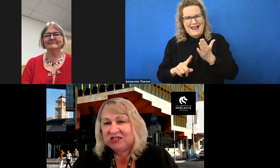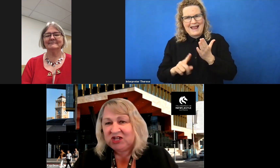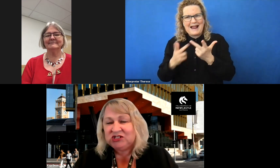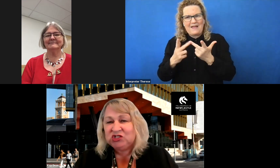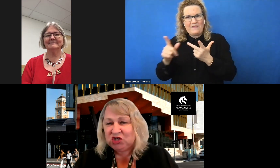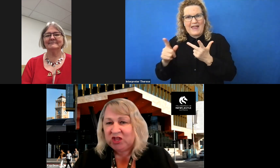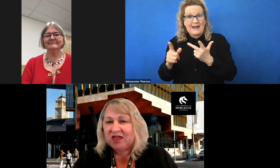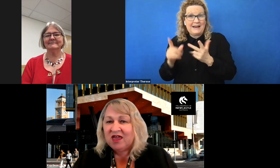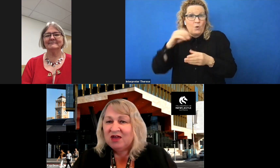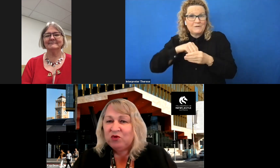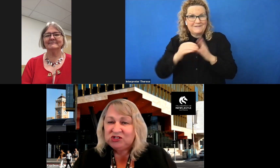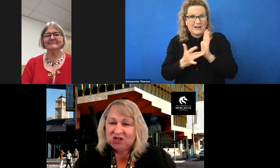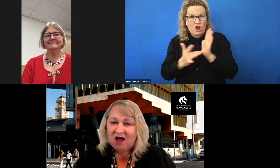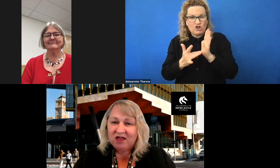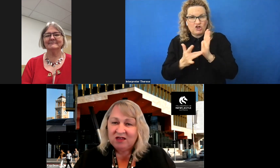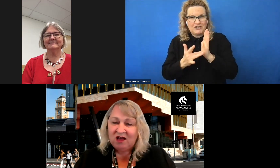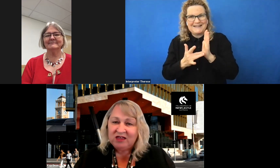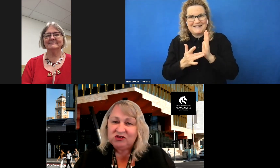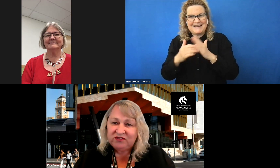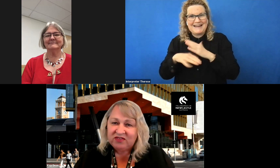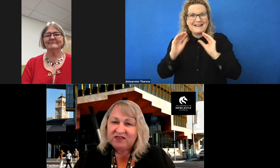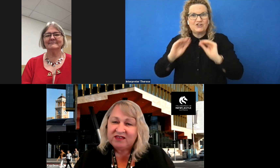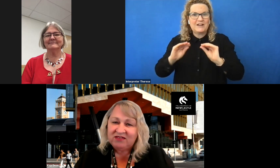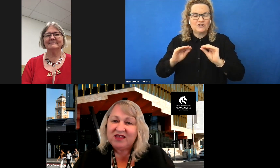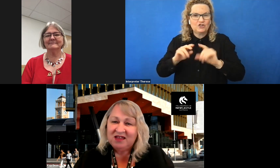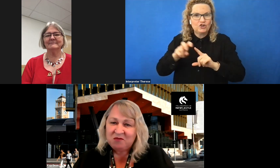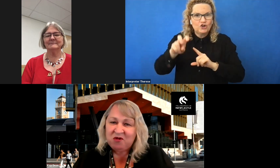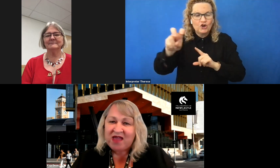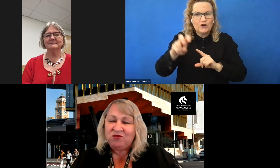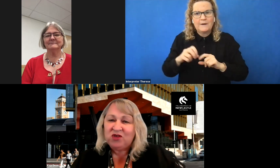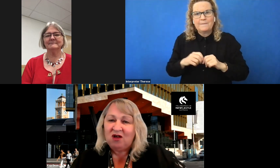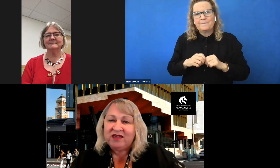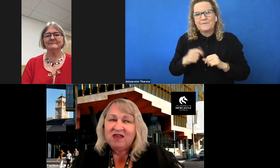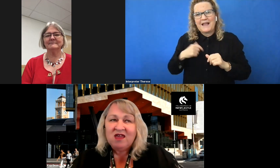education journey, which I introduced to the sector and then collaborated with colleagues.